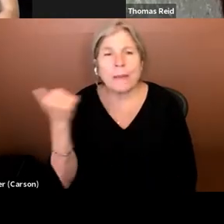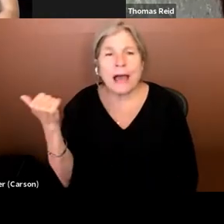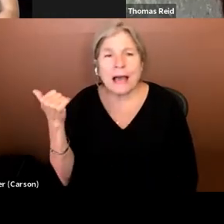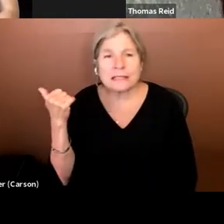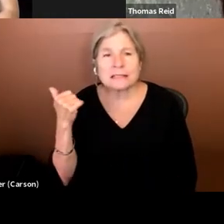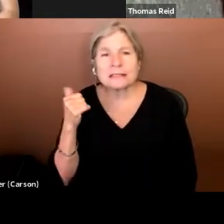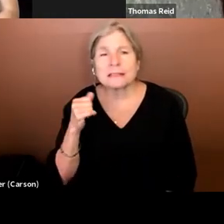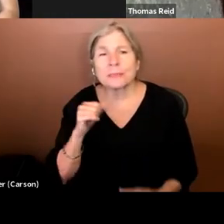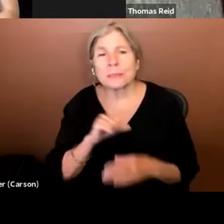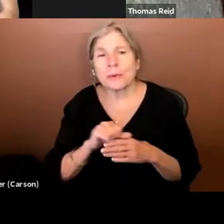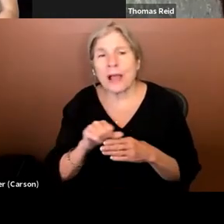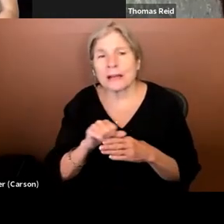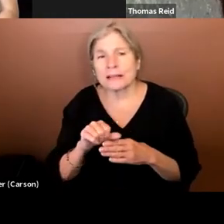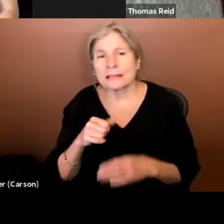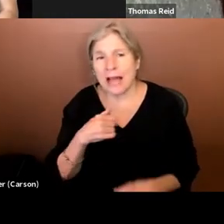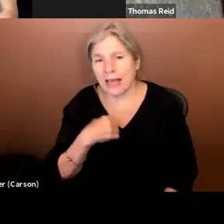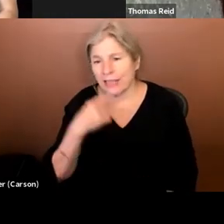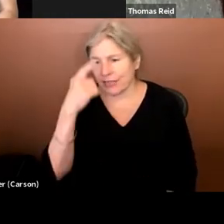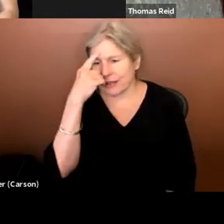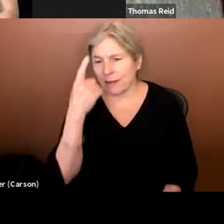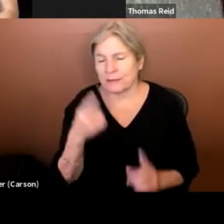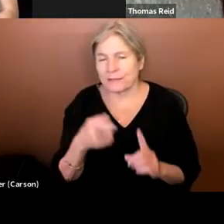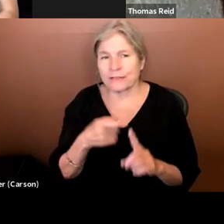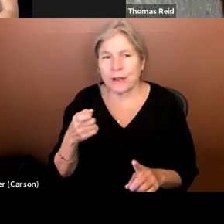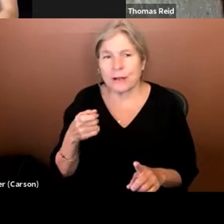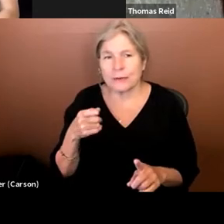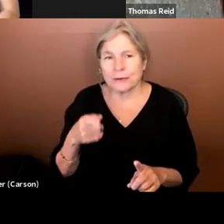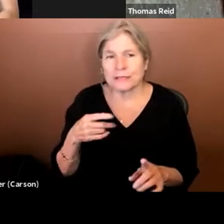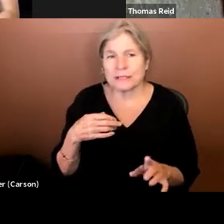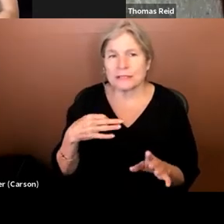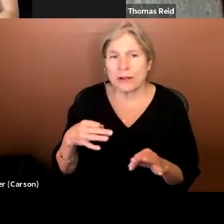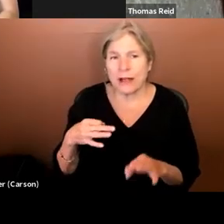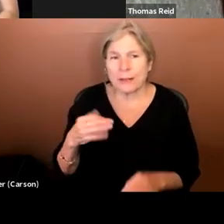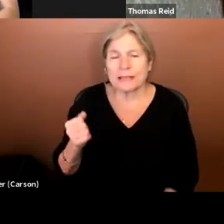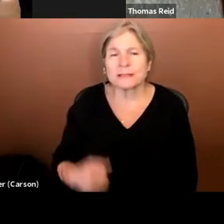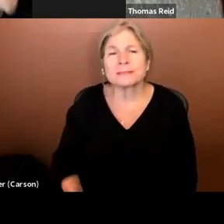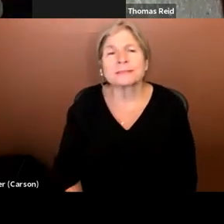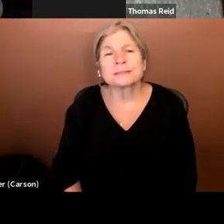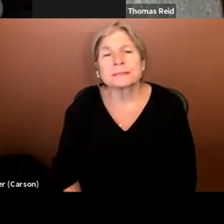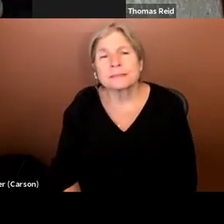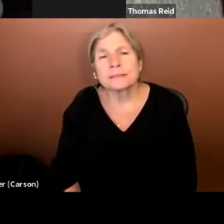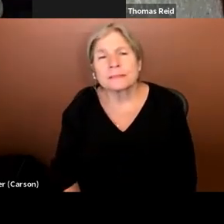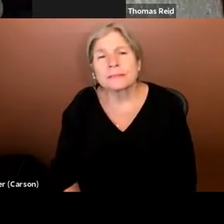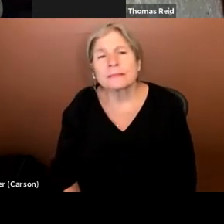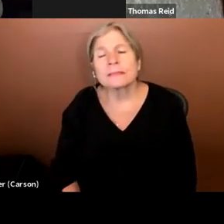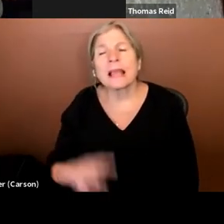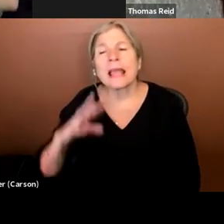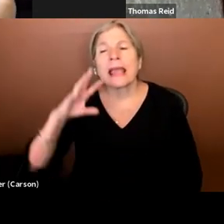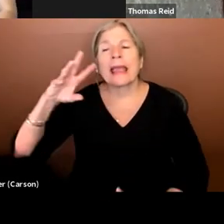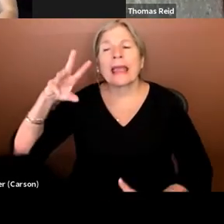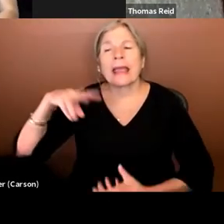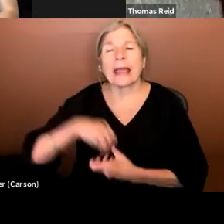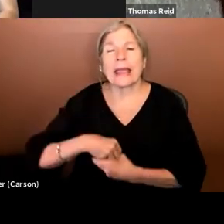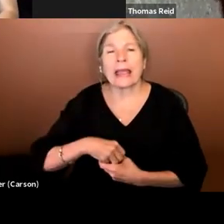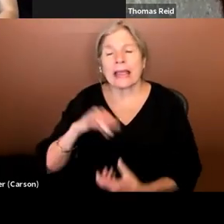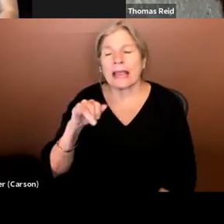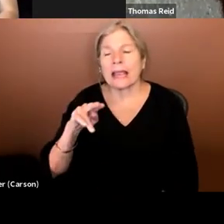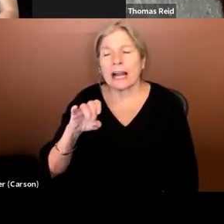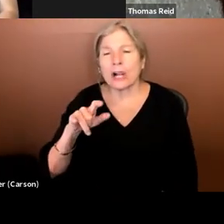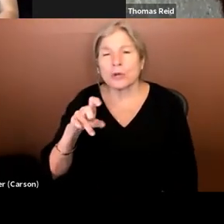that I think comes from you describe is inclusion. Because we describe things that